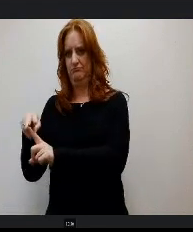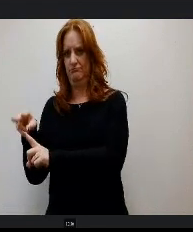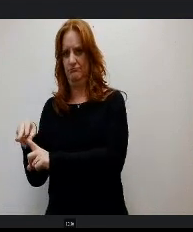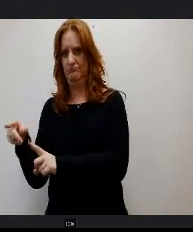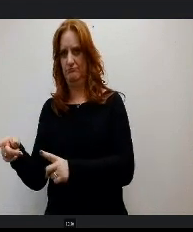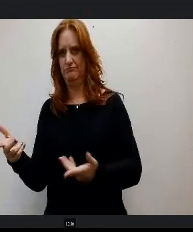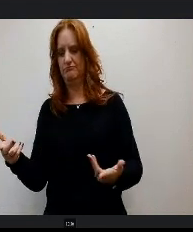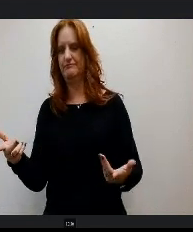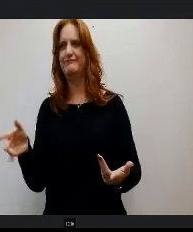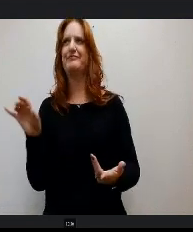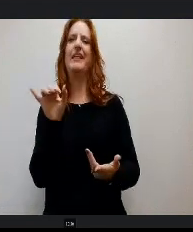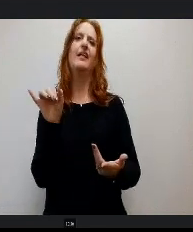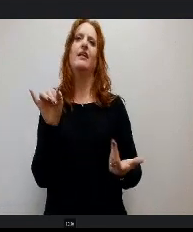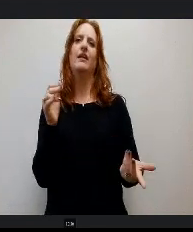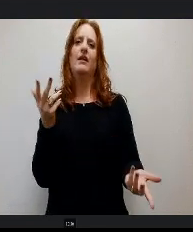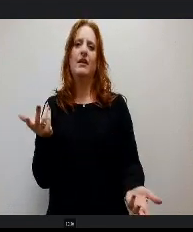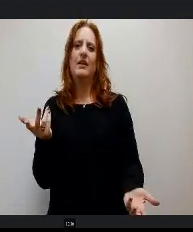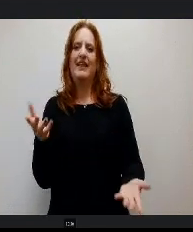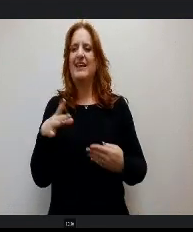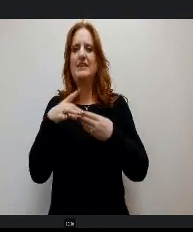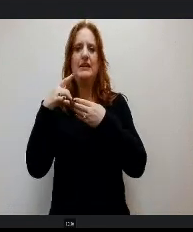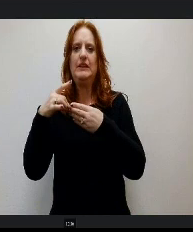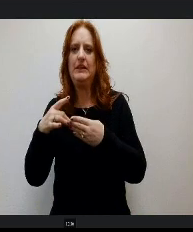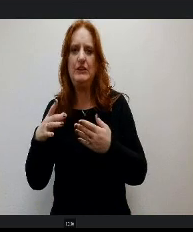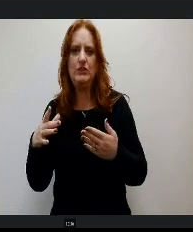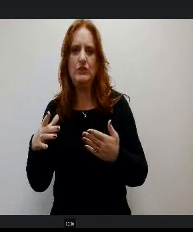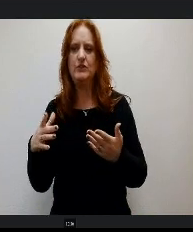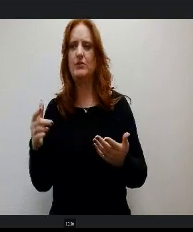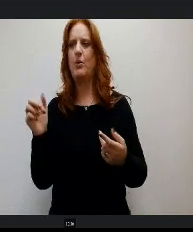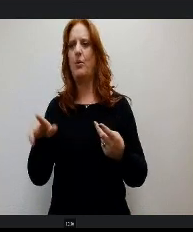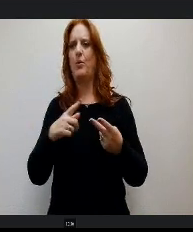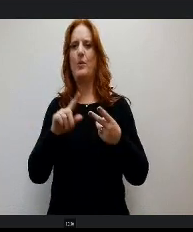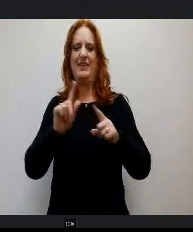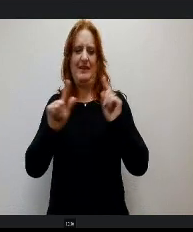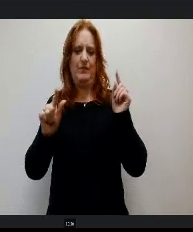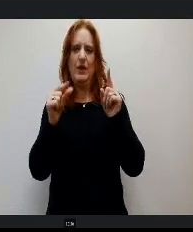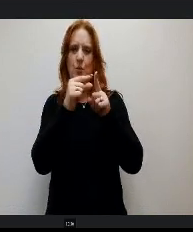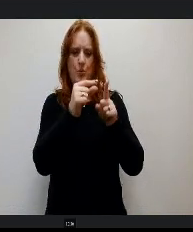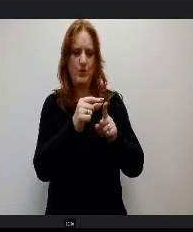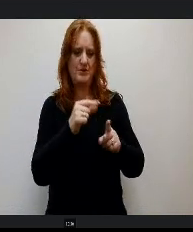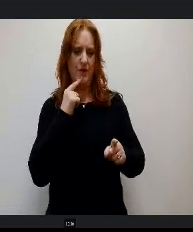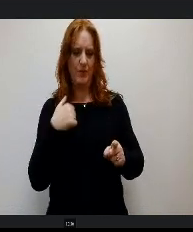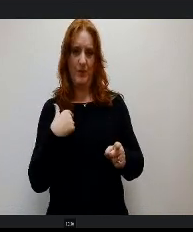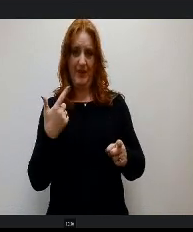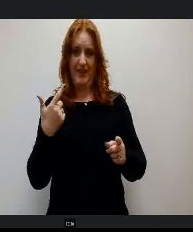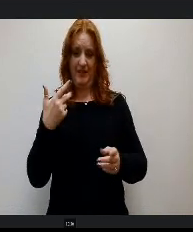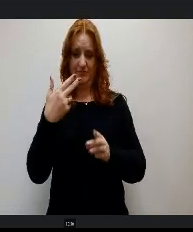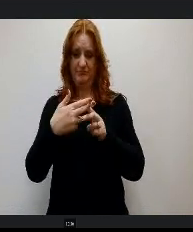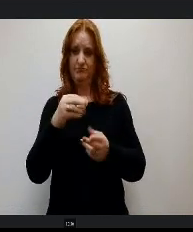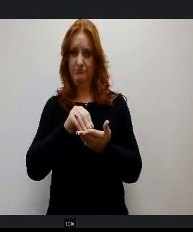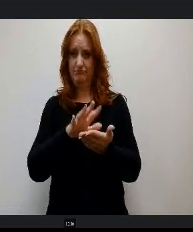what leadership or some of the different terms that we have in there looks like for first, second, third grader